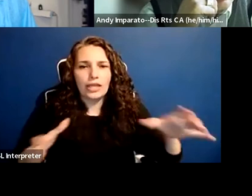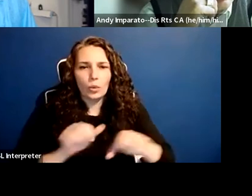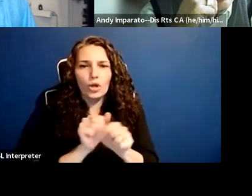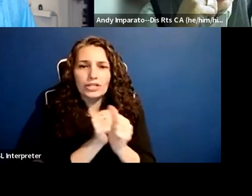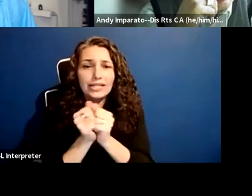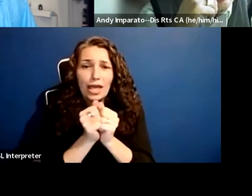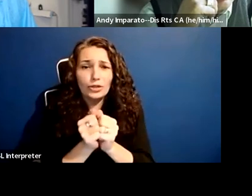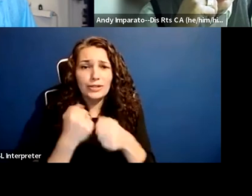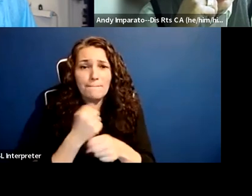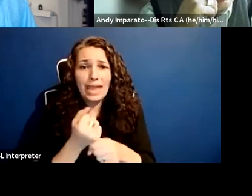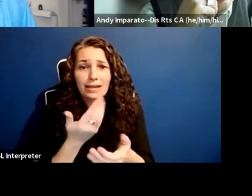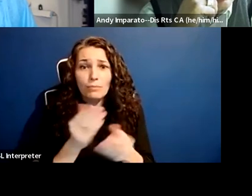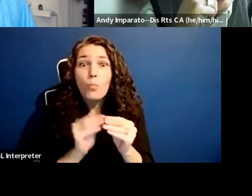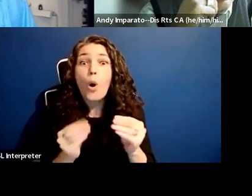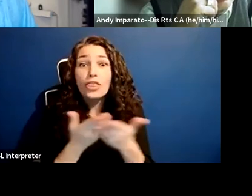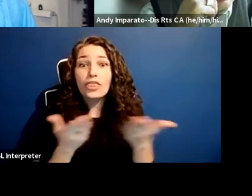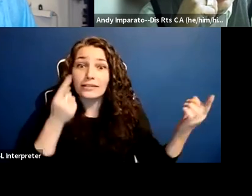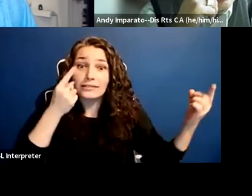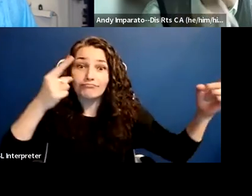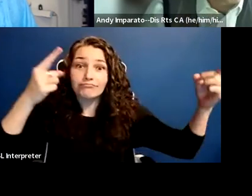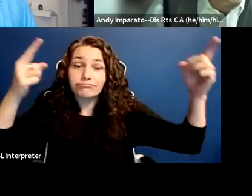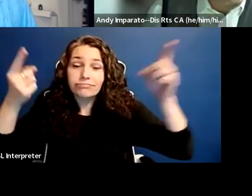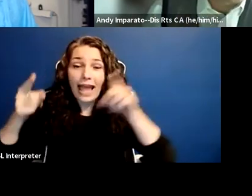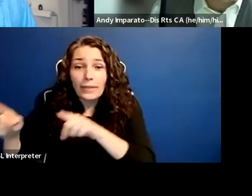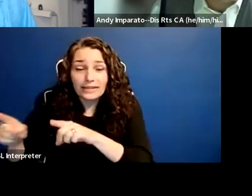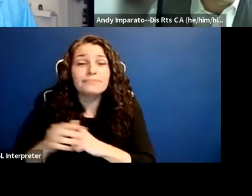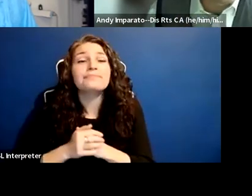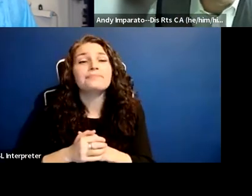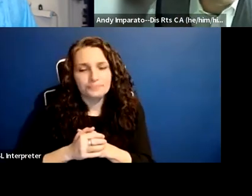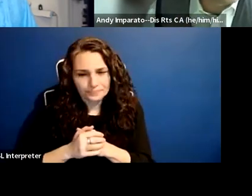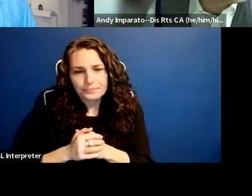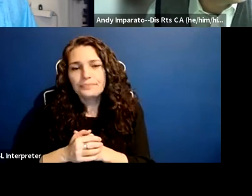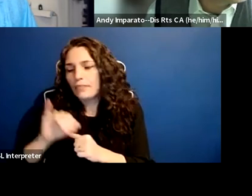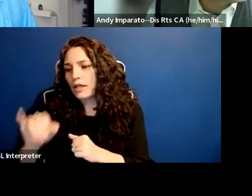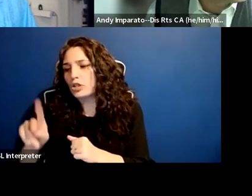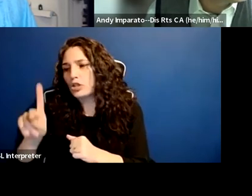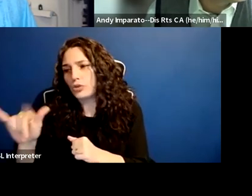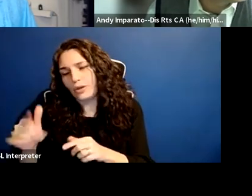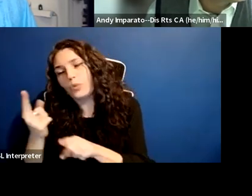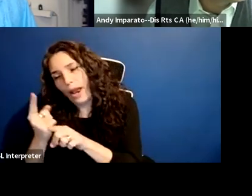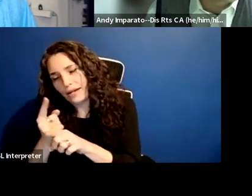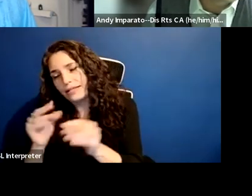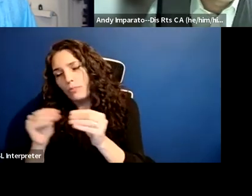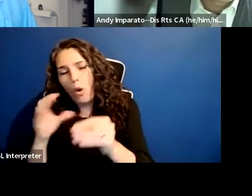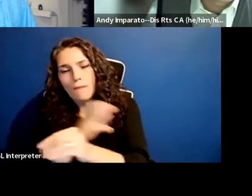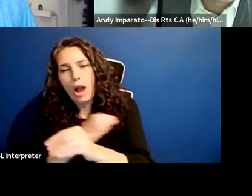but it is much more powerful to bring many different voices to the table